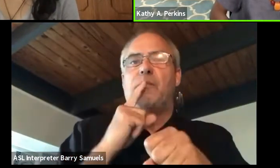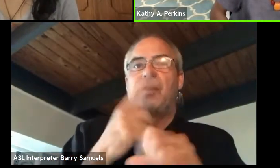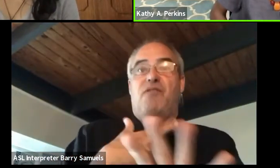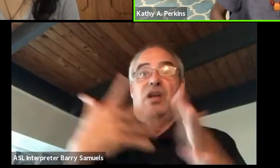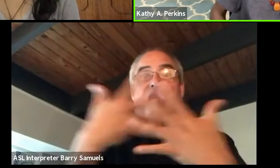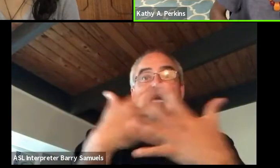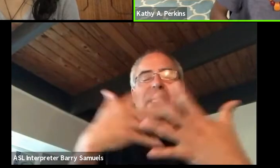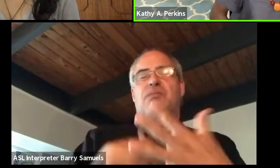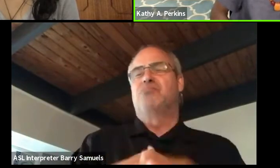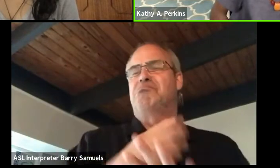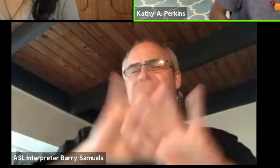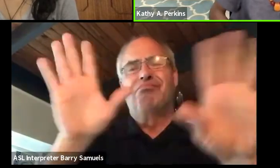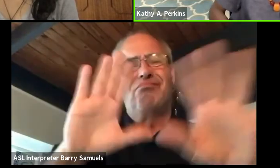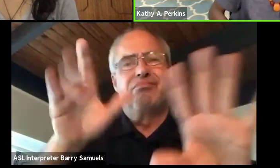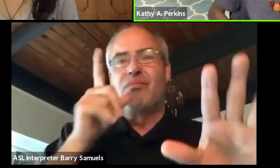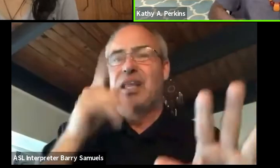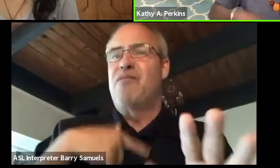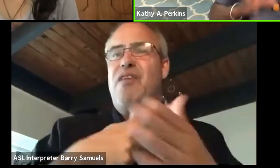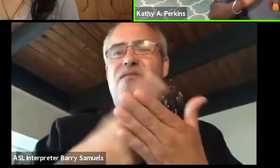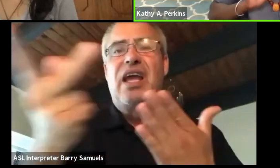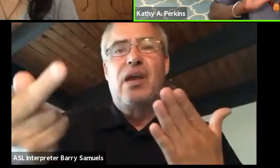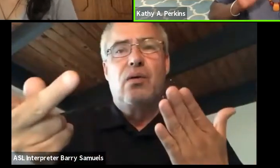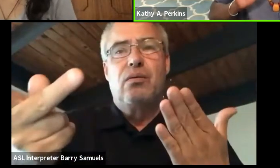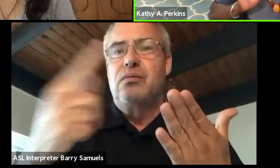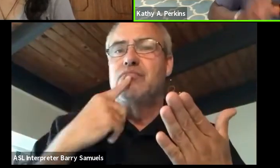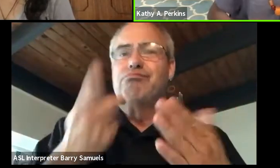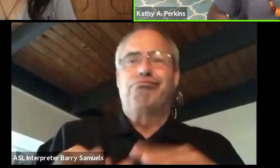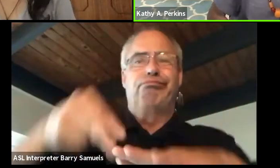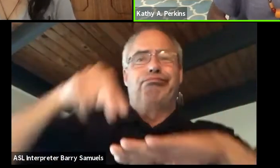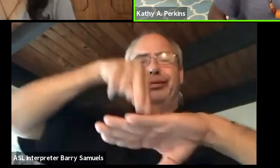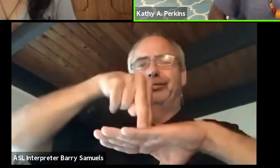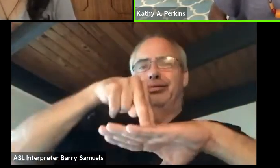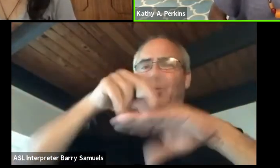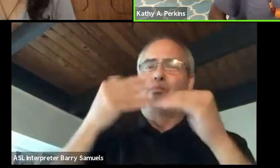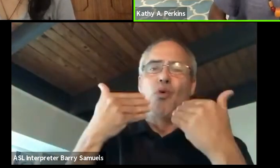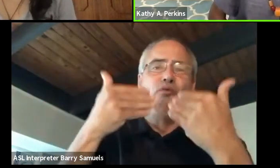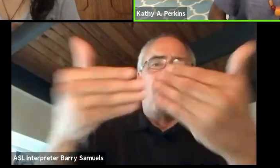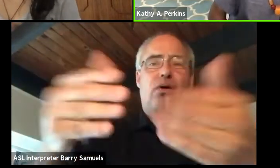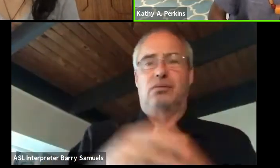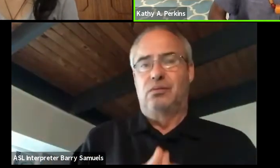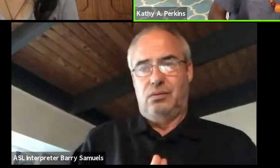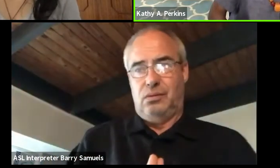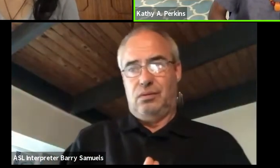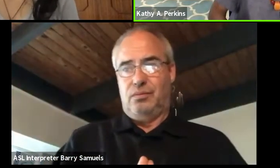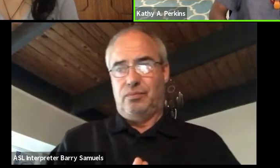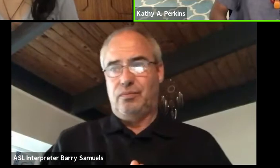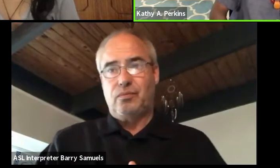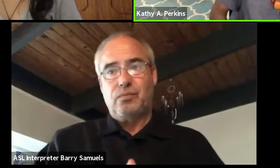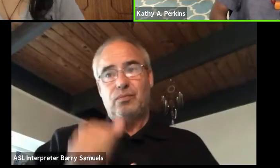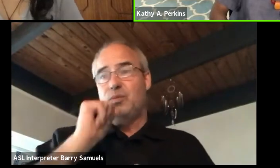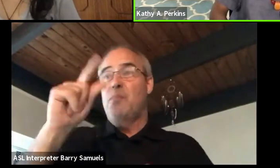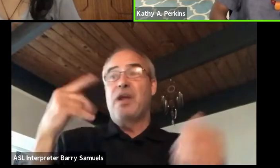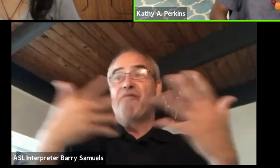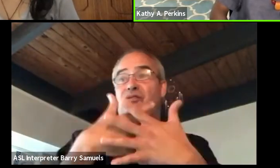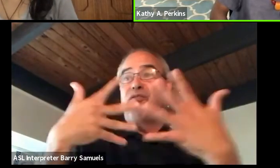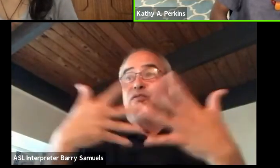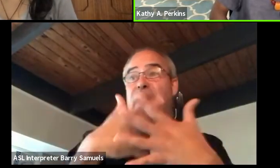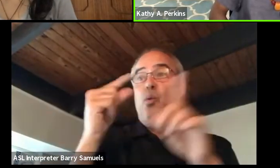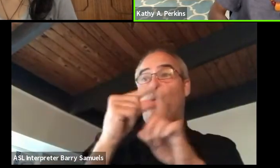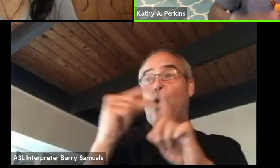If you fail, just pick yourself up and just move on. Don't be afraid of the word, no.